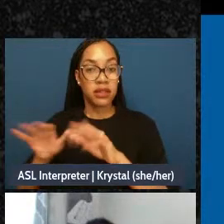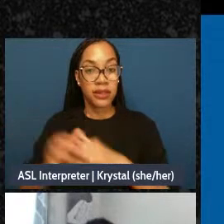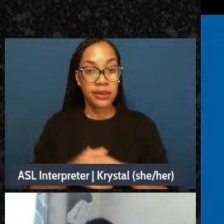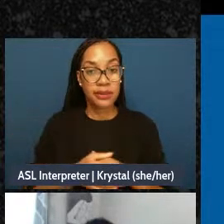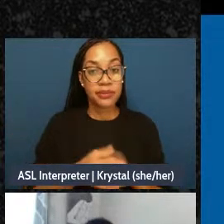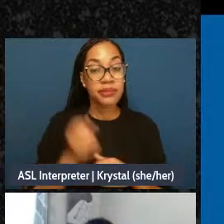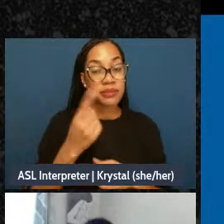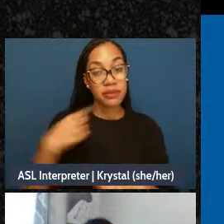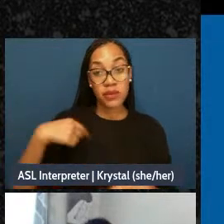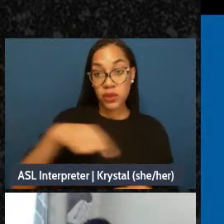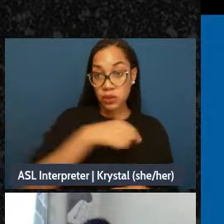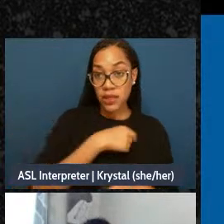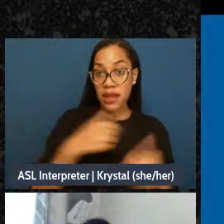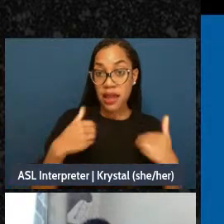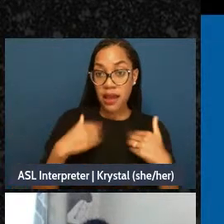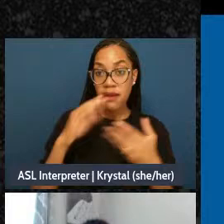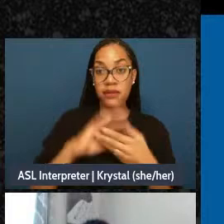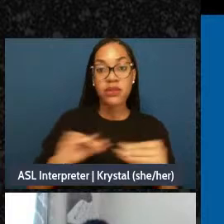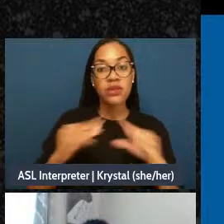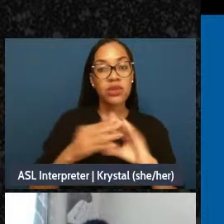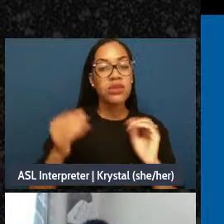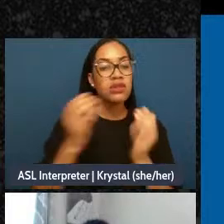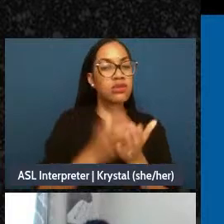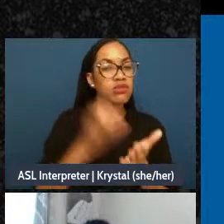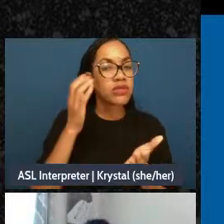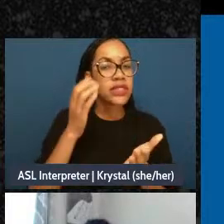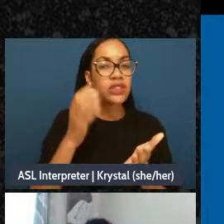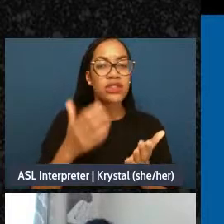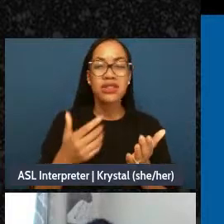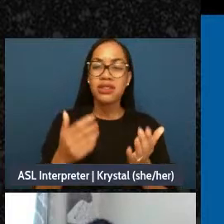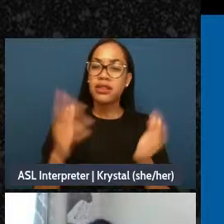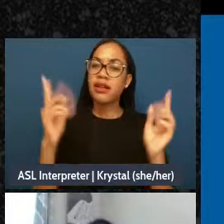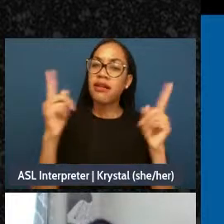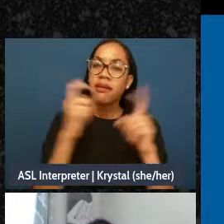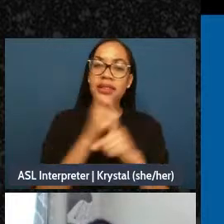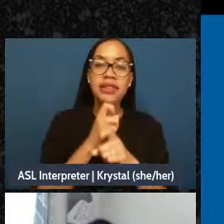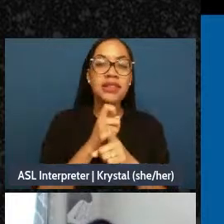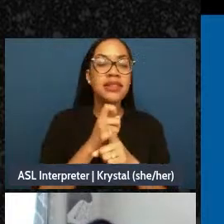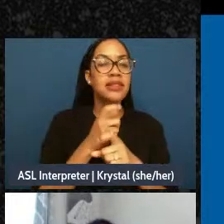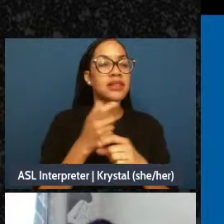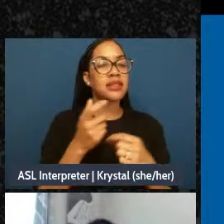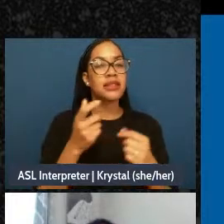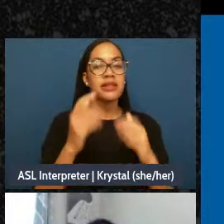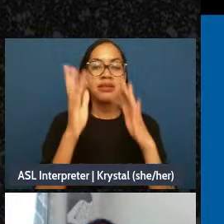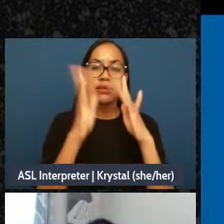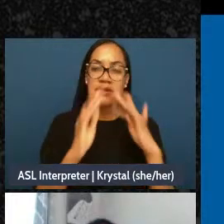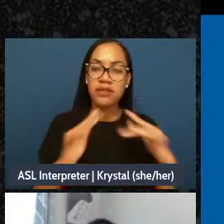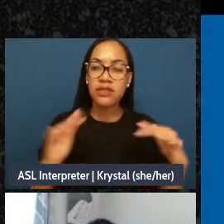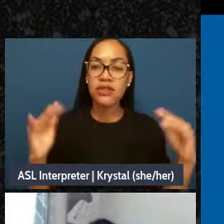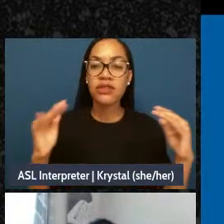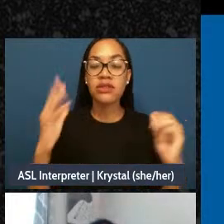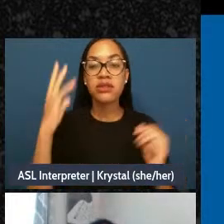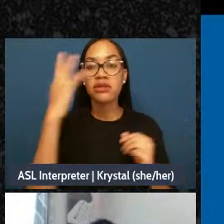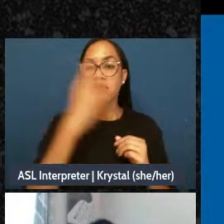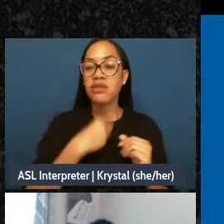And - that are nuanced, and we deserve to be seen and observed and held for all that we are and